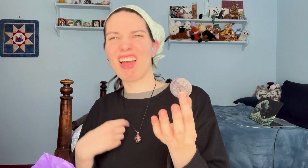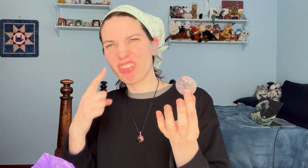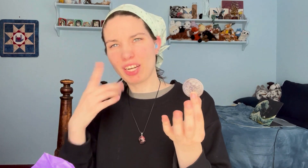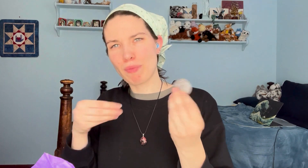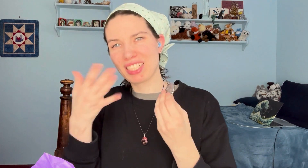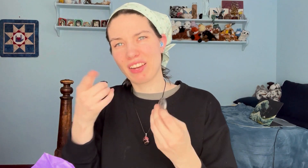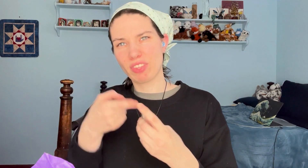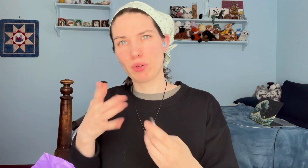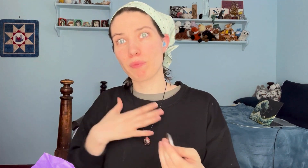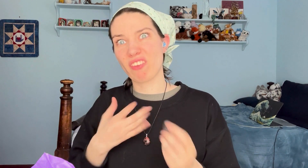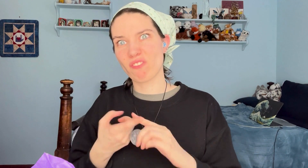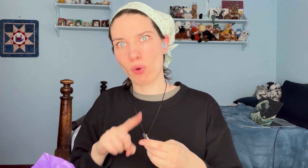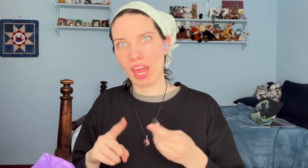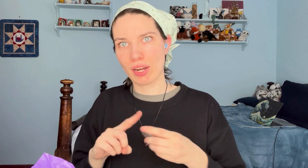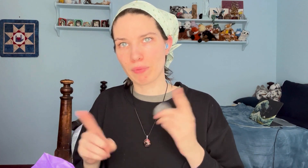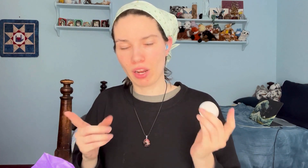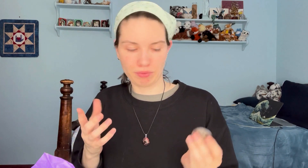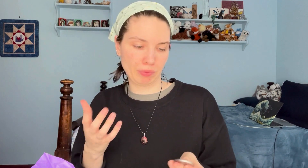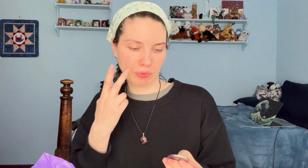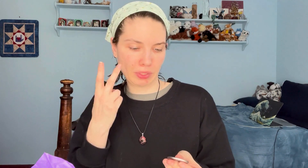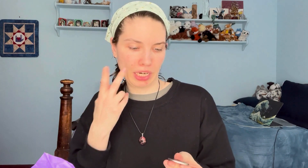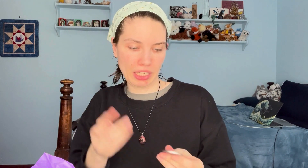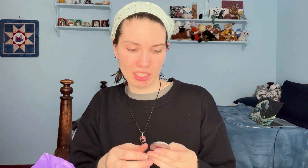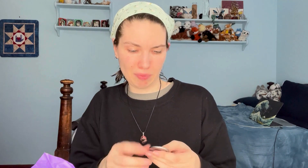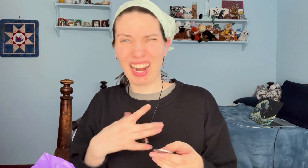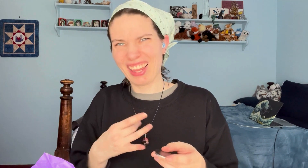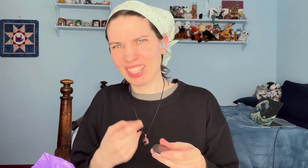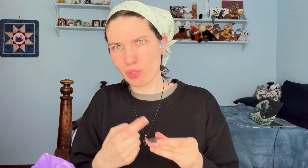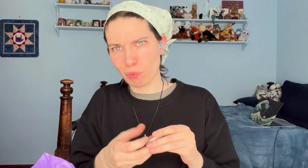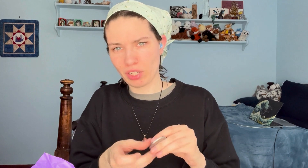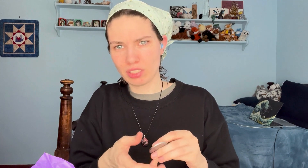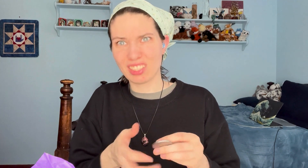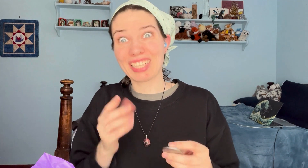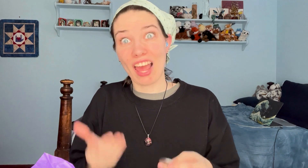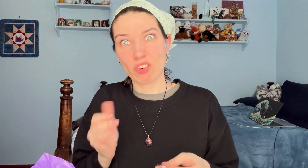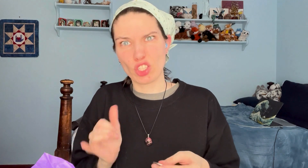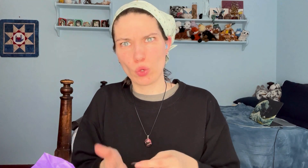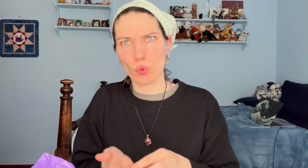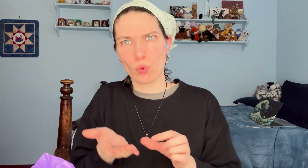I think I might give this to my friend, but we'll see I like this one, it's heavy too